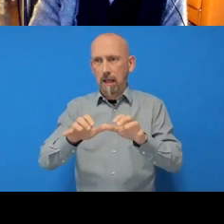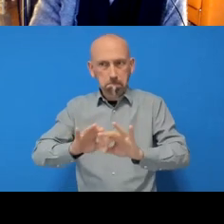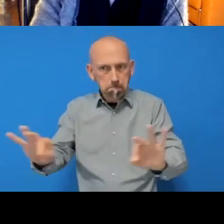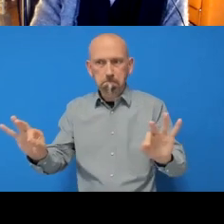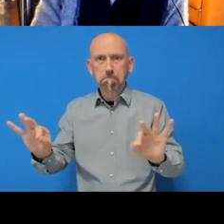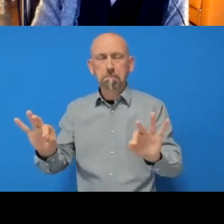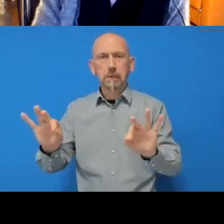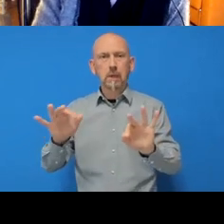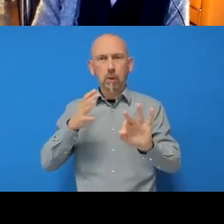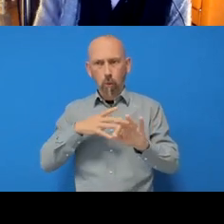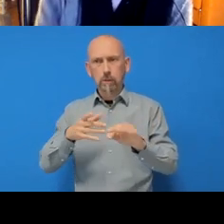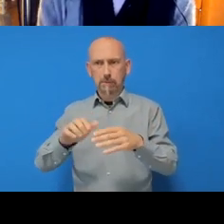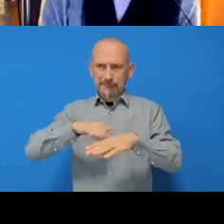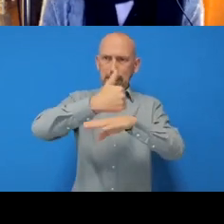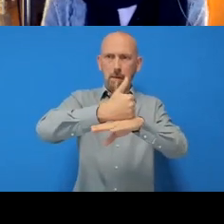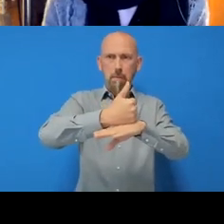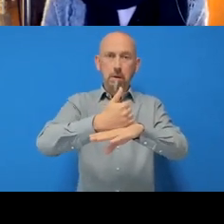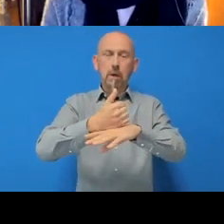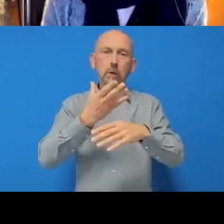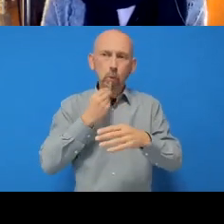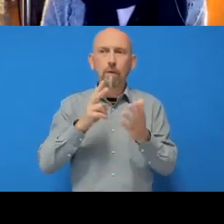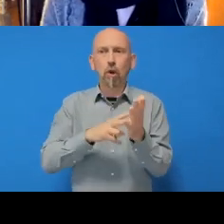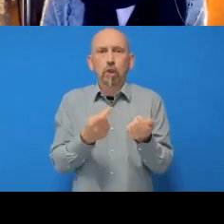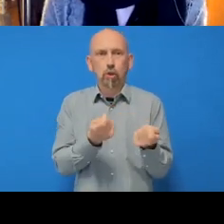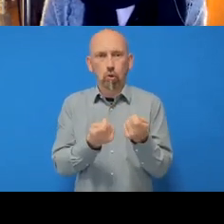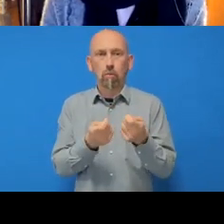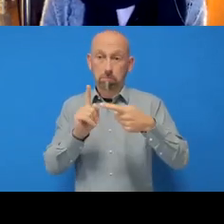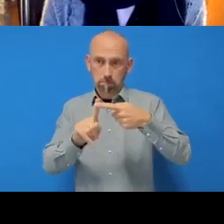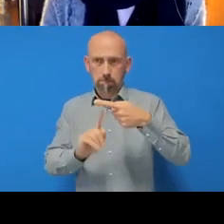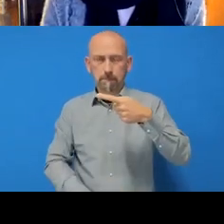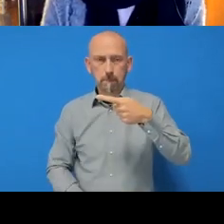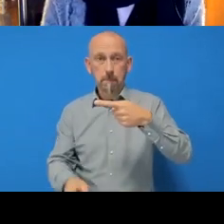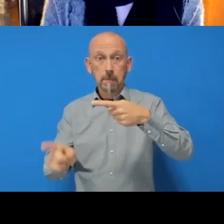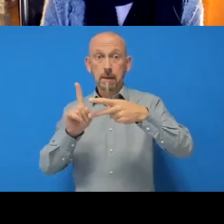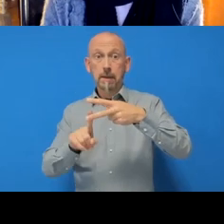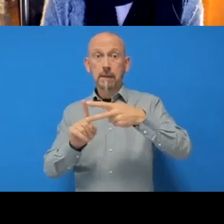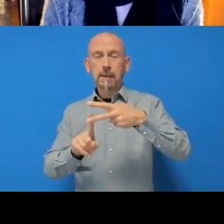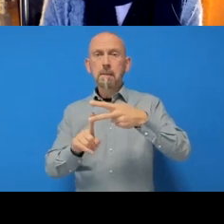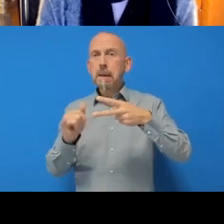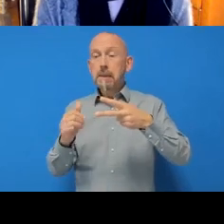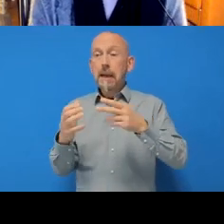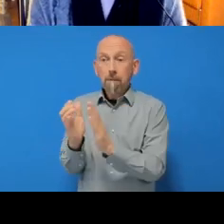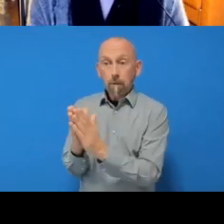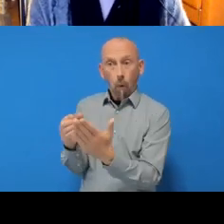You can click here. The second one is when you might already have a folder or a project where it's